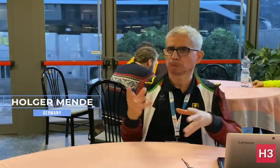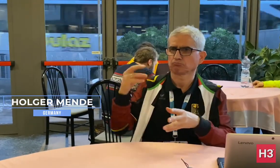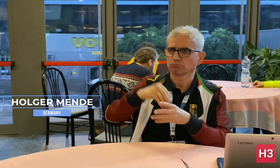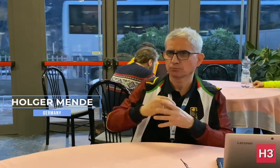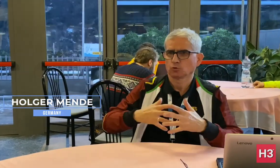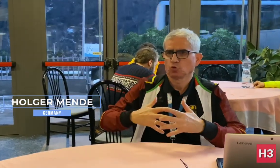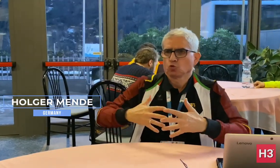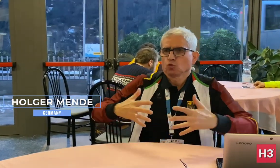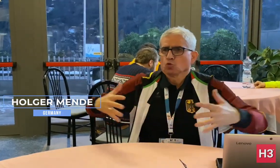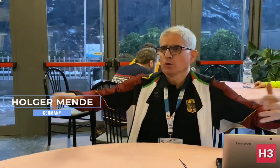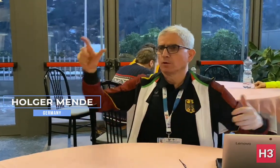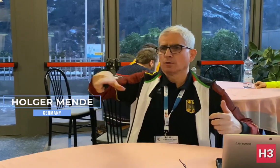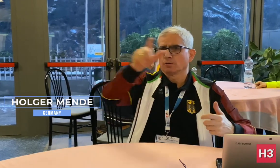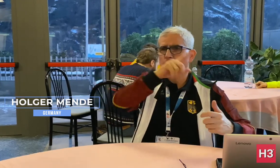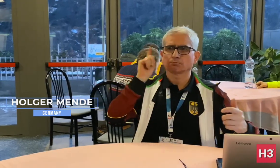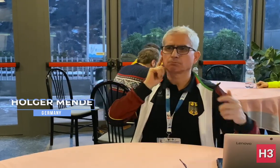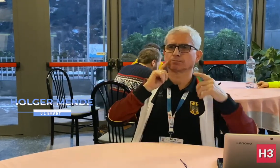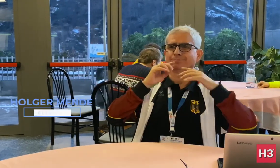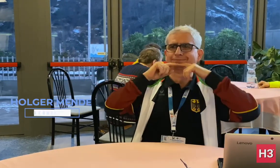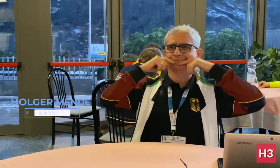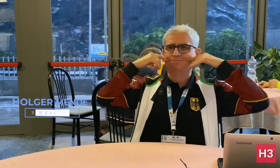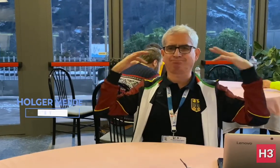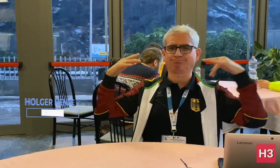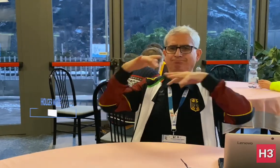number of Deaf athletes. Deaf people should be happy about the large number of participants.